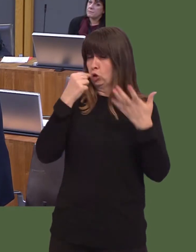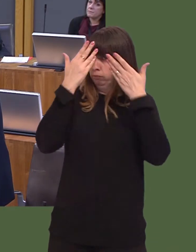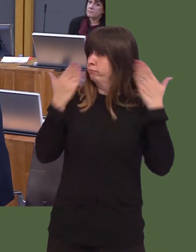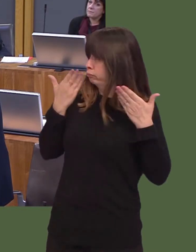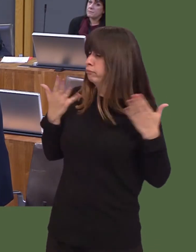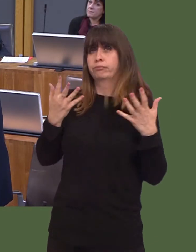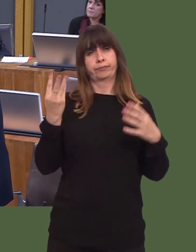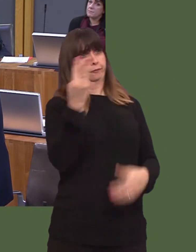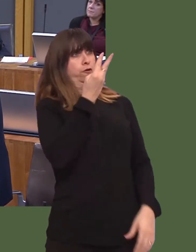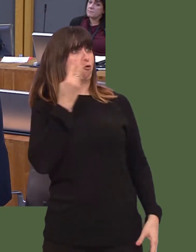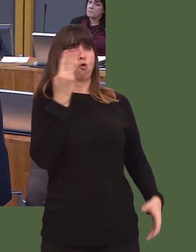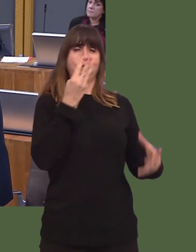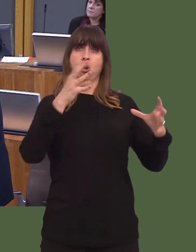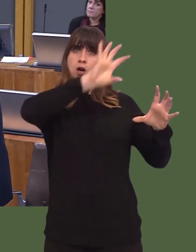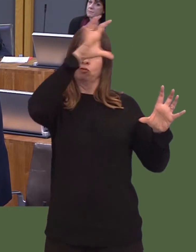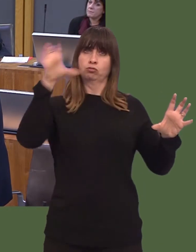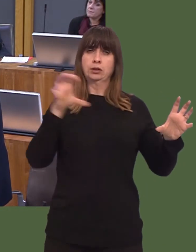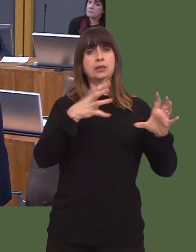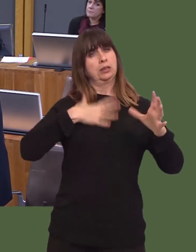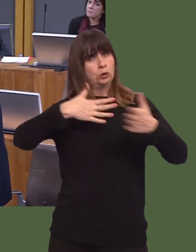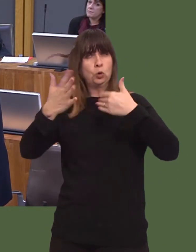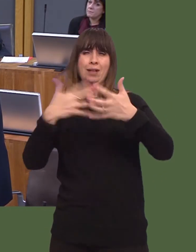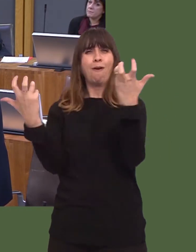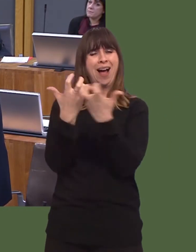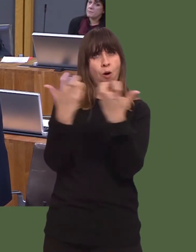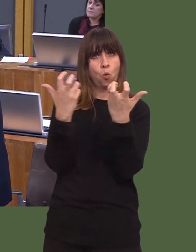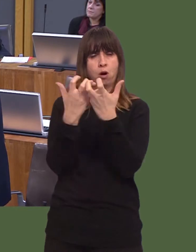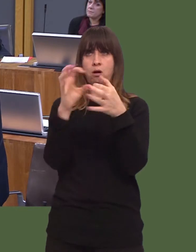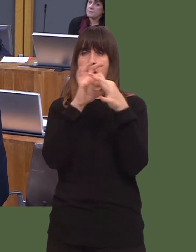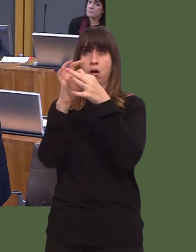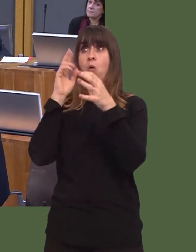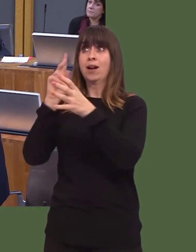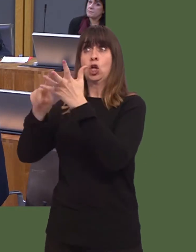They need to be resolved so that, when the UK leaves the EU, that structure is in place